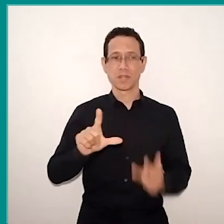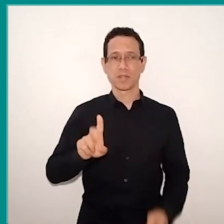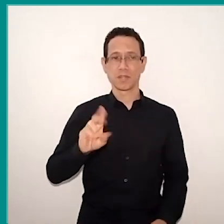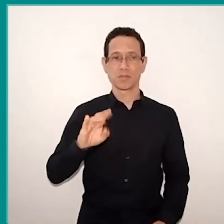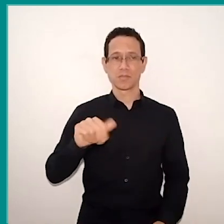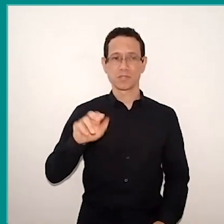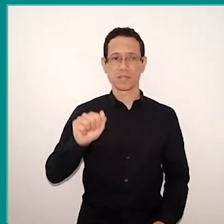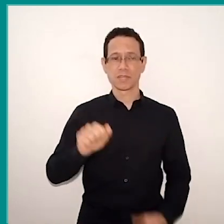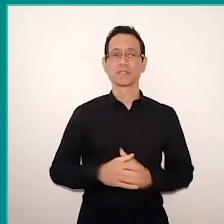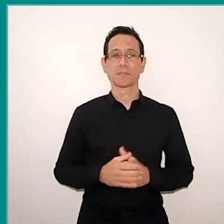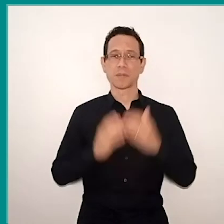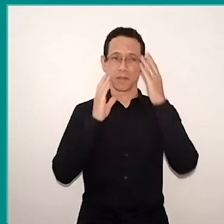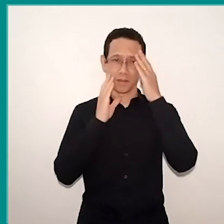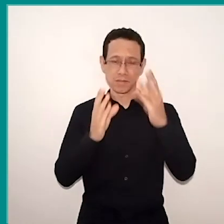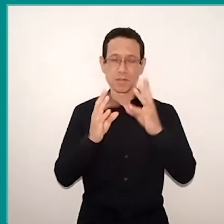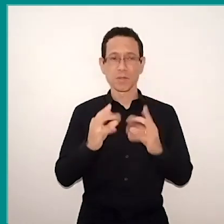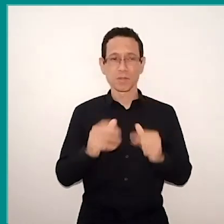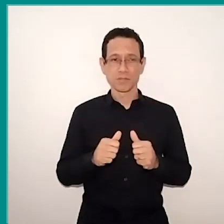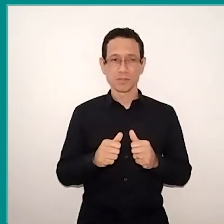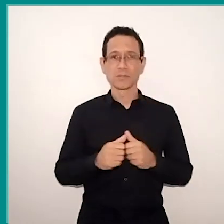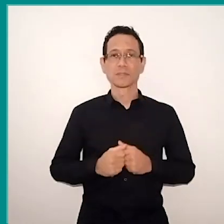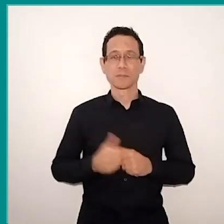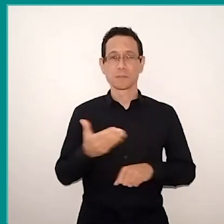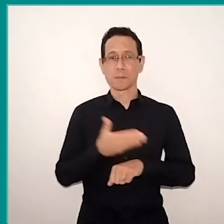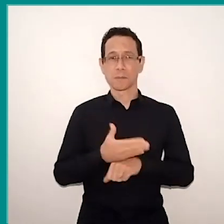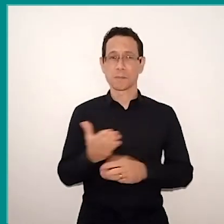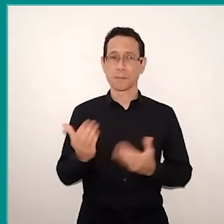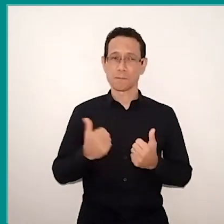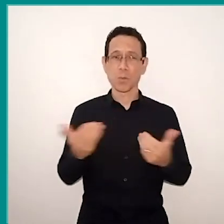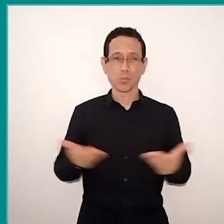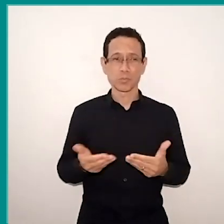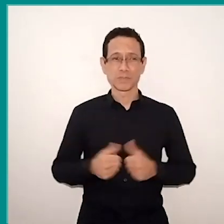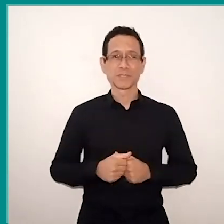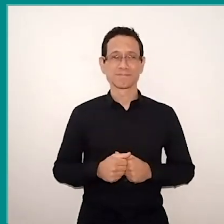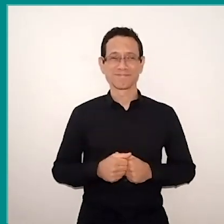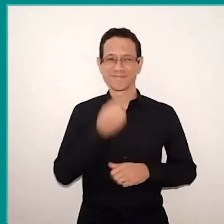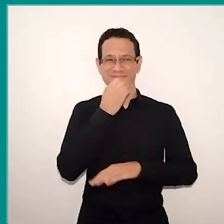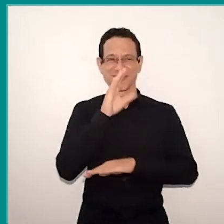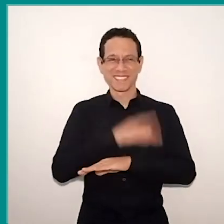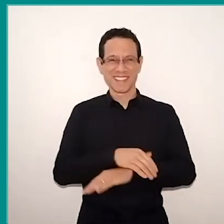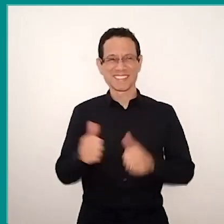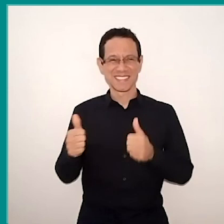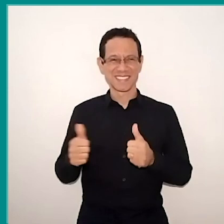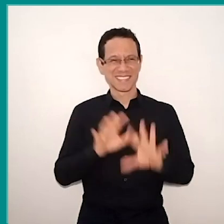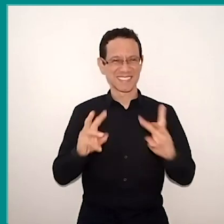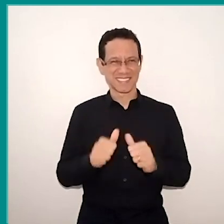I thank you all for participate here with us today. And a great evening for everyone.